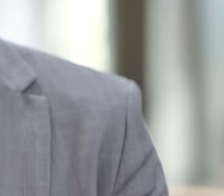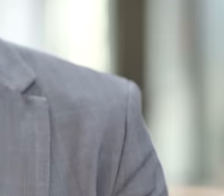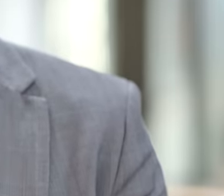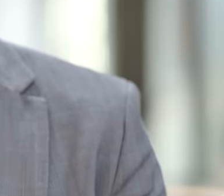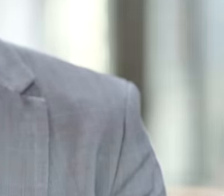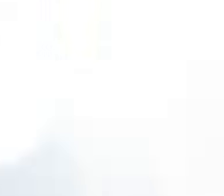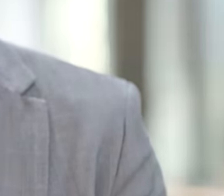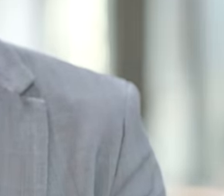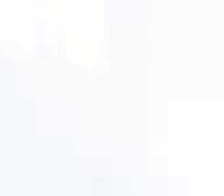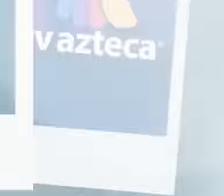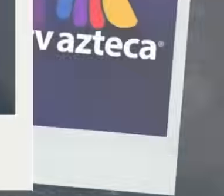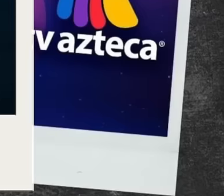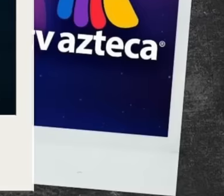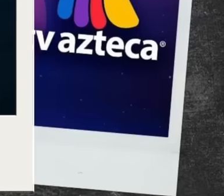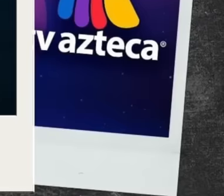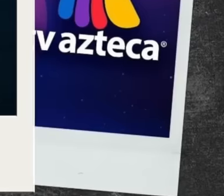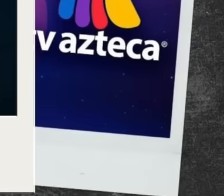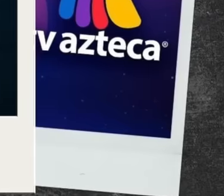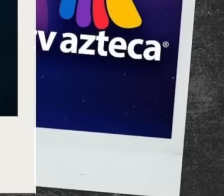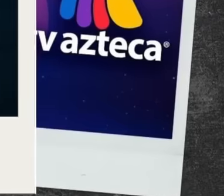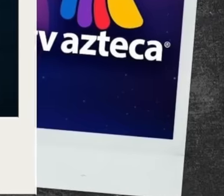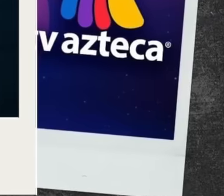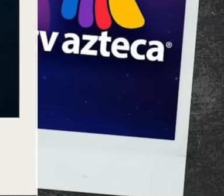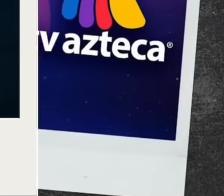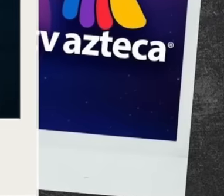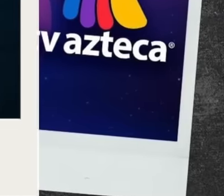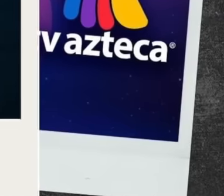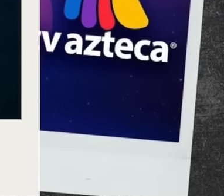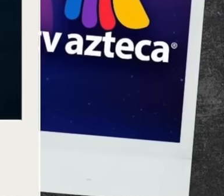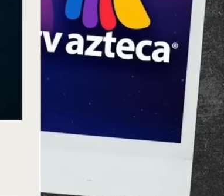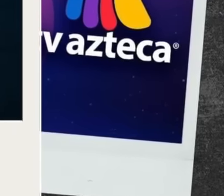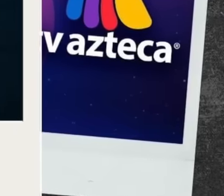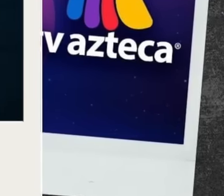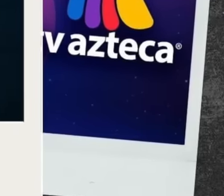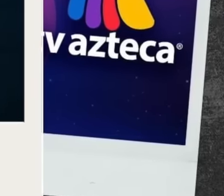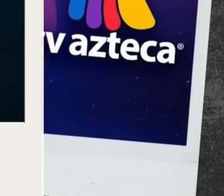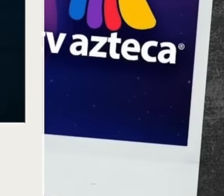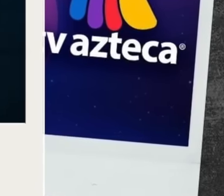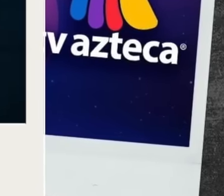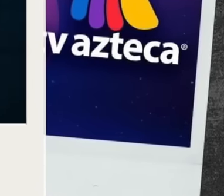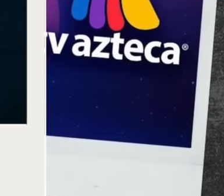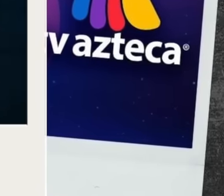television stations are always searching and begging him to the president to give an